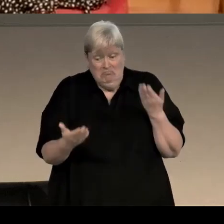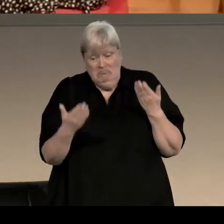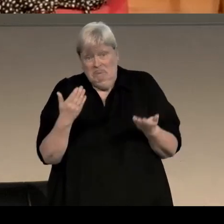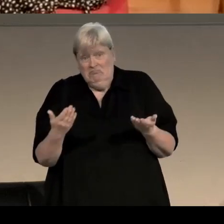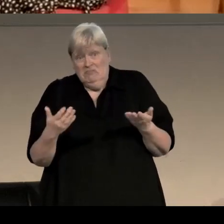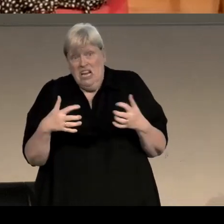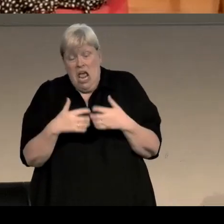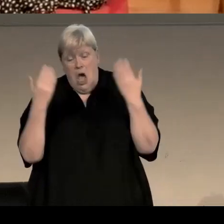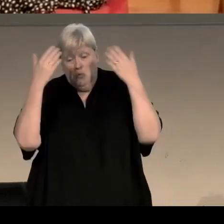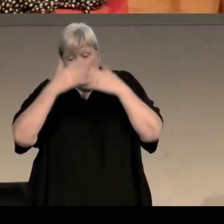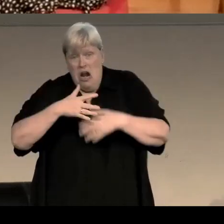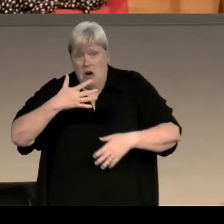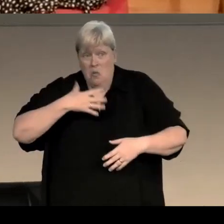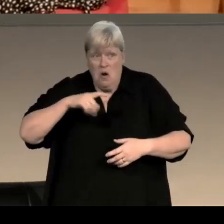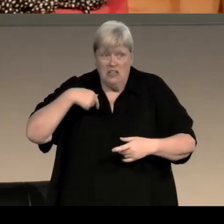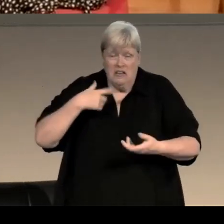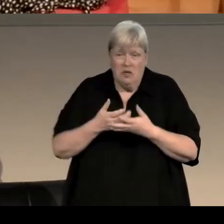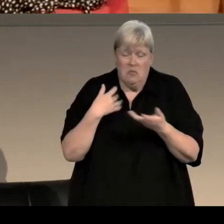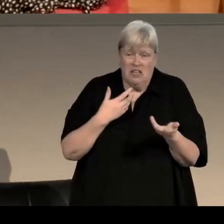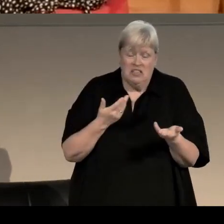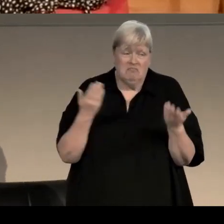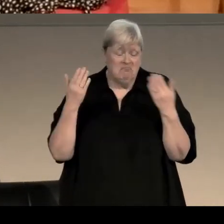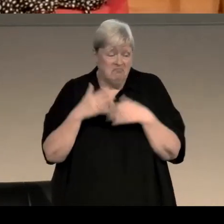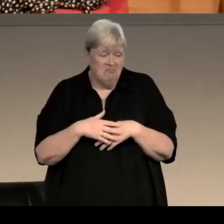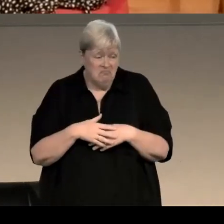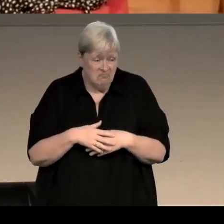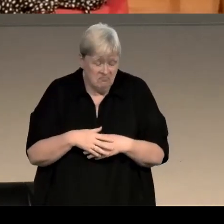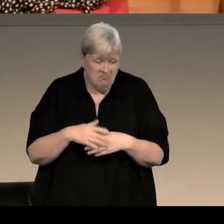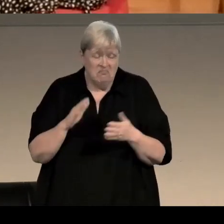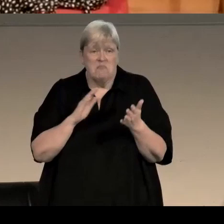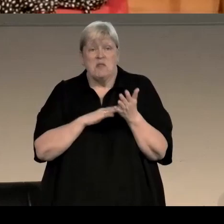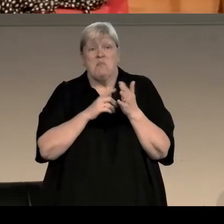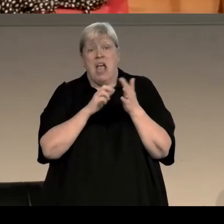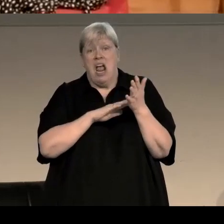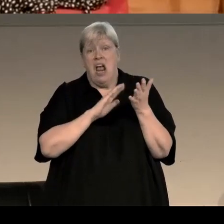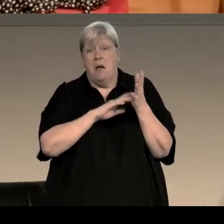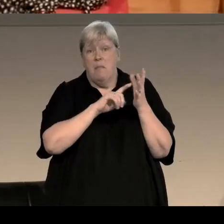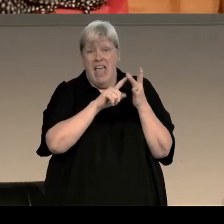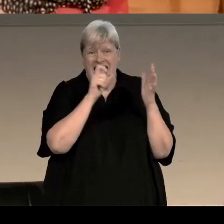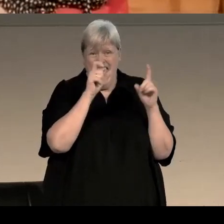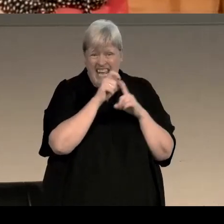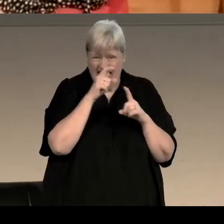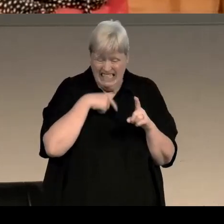If you want the sort of really dark twisted noire then you'd go to The Mermaids Singing - the start of the Tony Hill and Carol Jordan series.